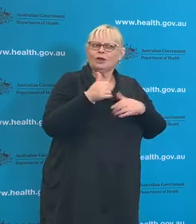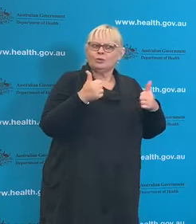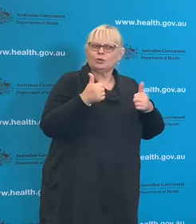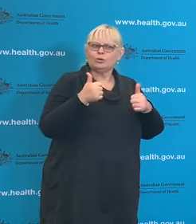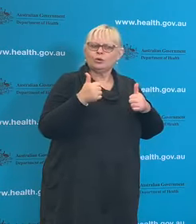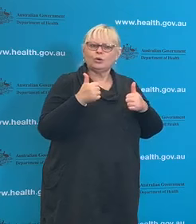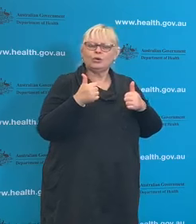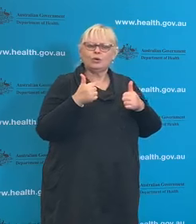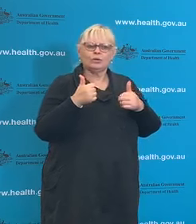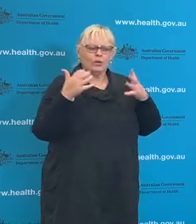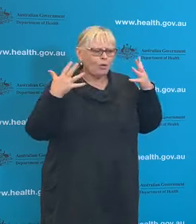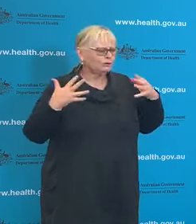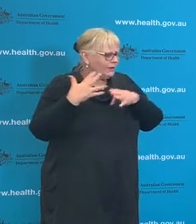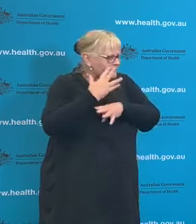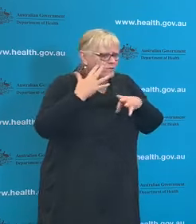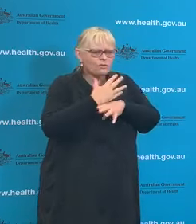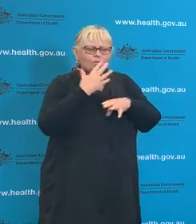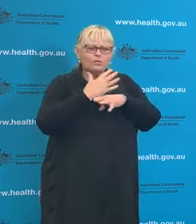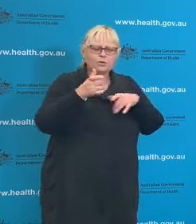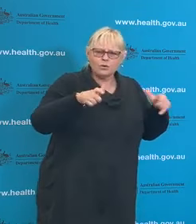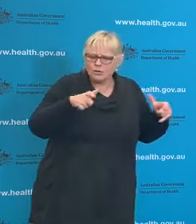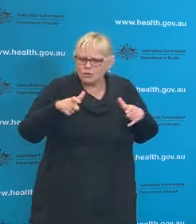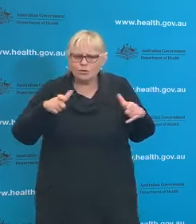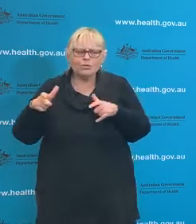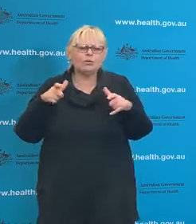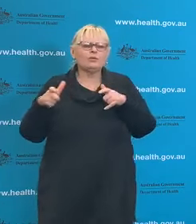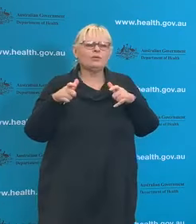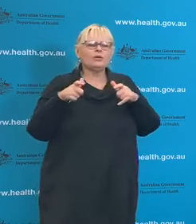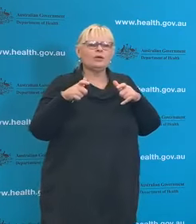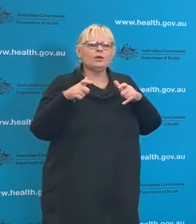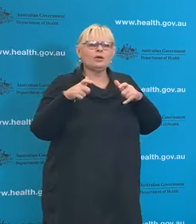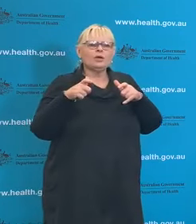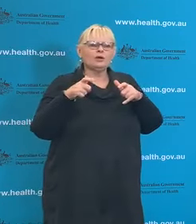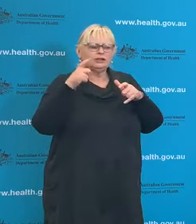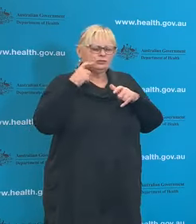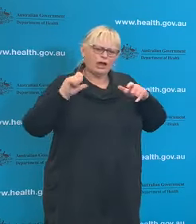enormous effort that everyone has made to flatten this curve and contain